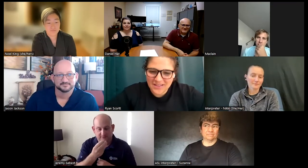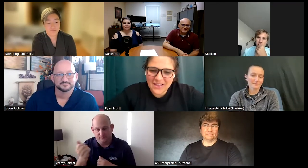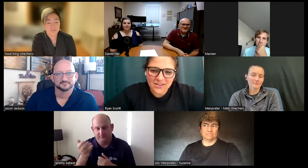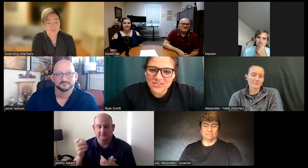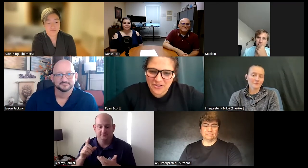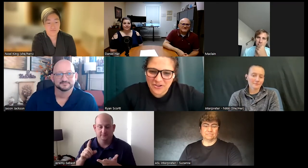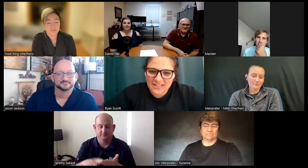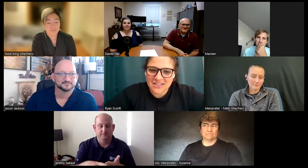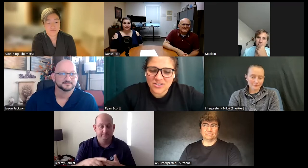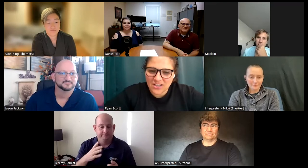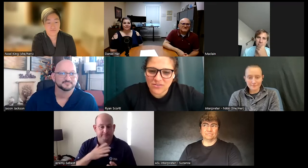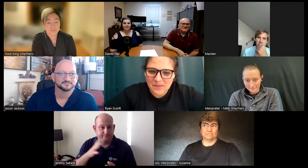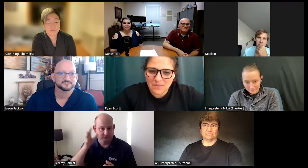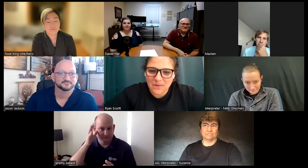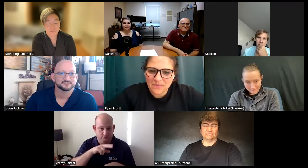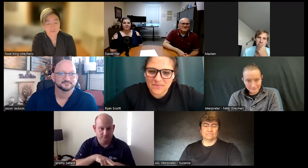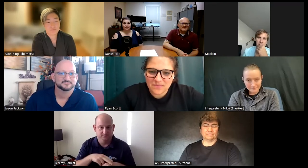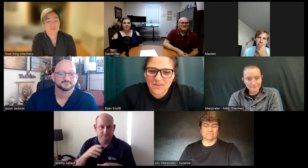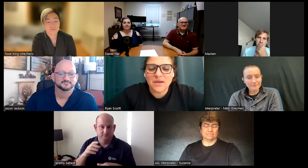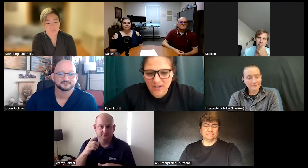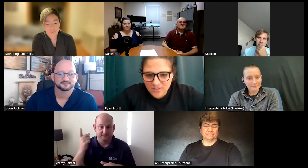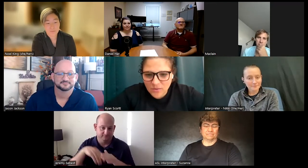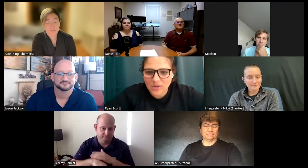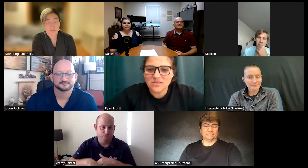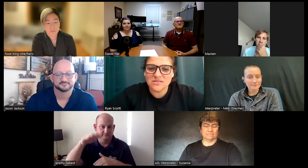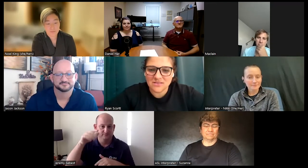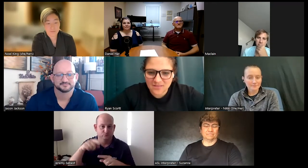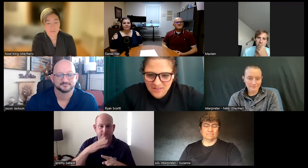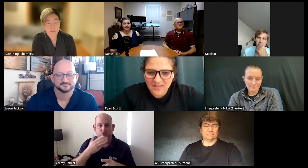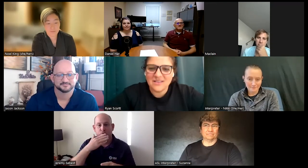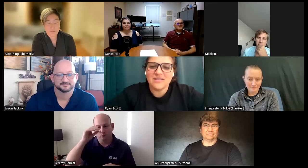there's a variety there's several people my parents of course